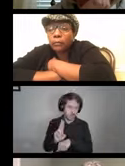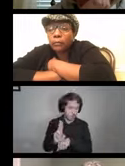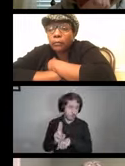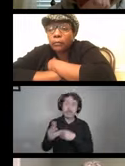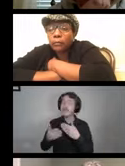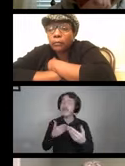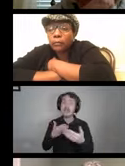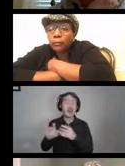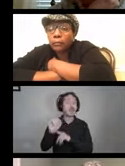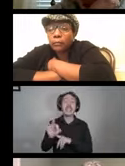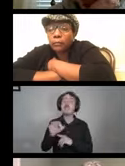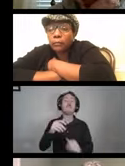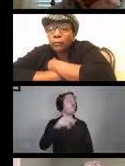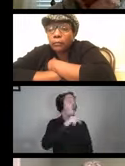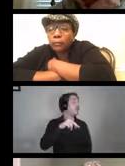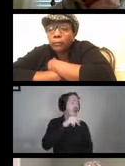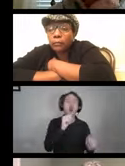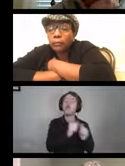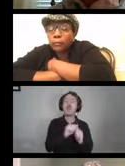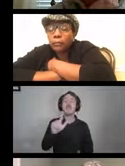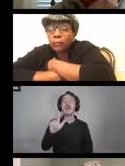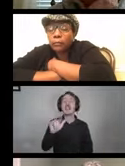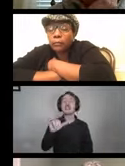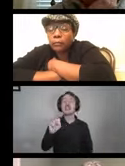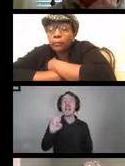but even if they're just walking around with Lysol.